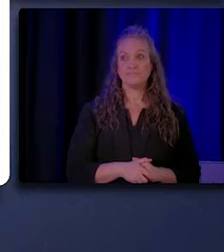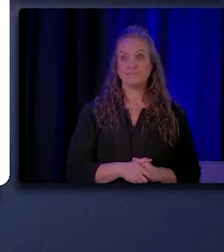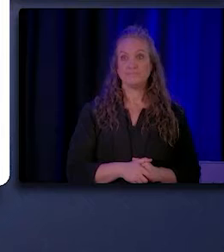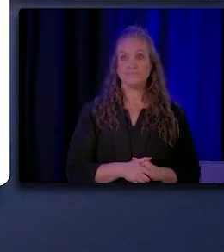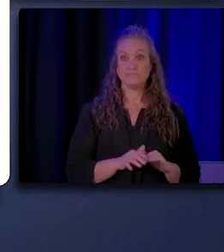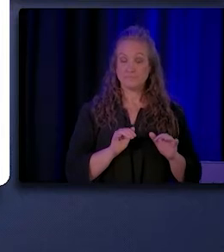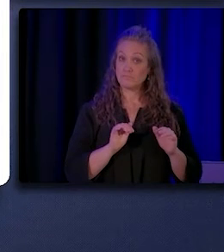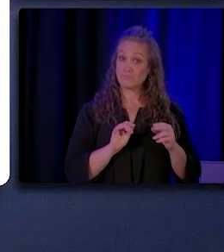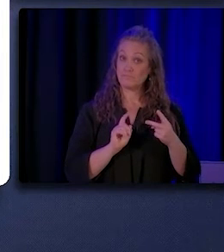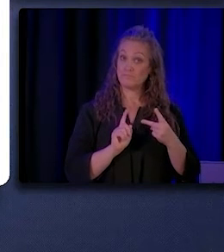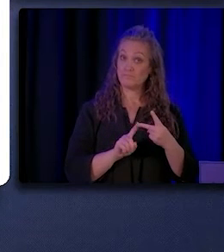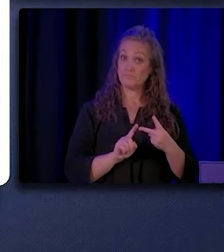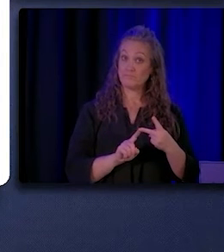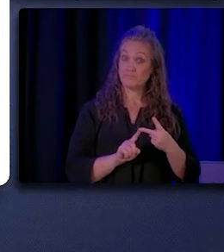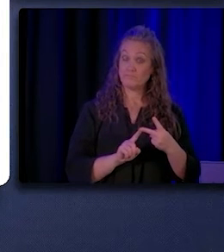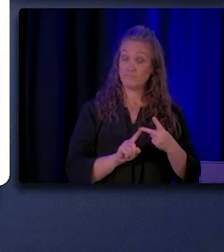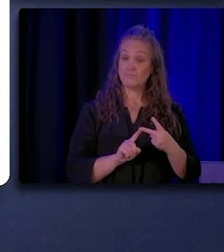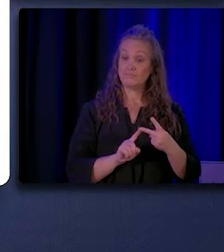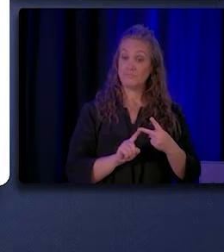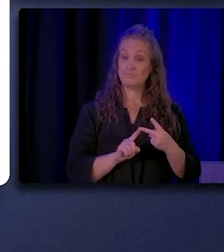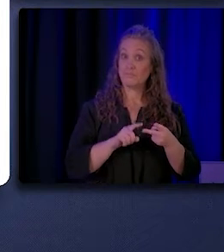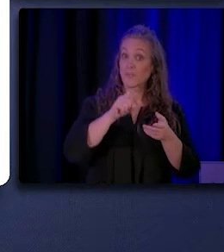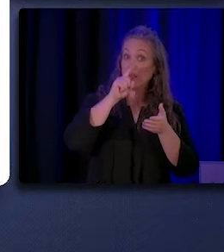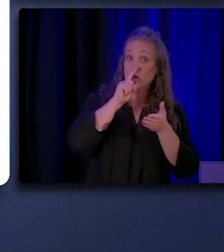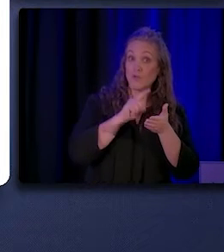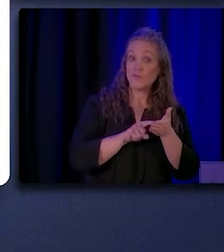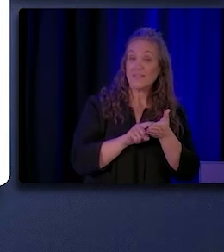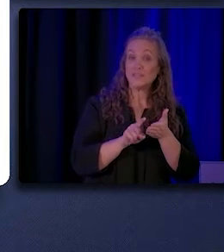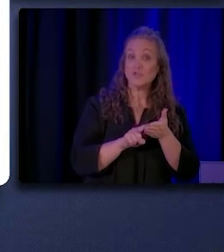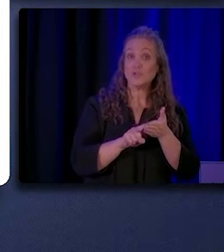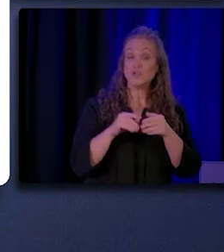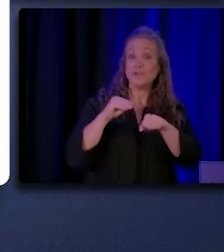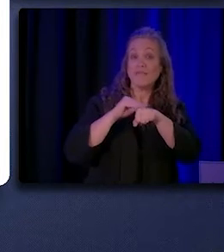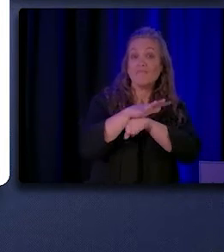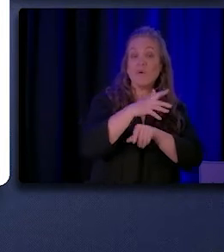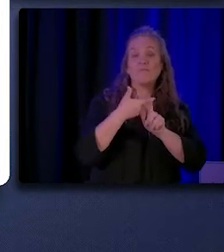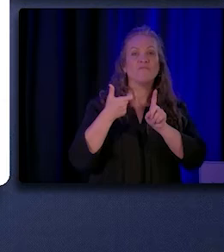Second, the research was informed by an advisory group,